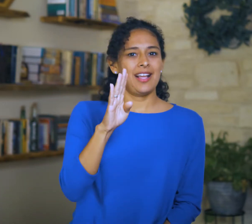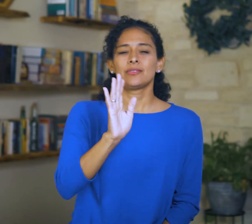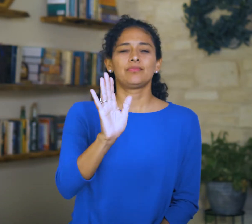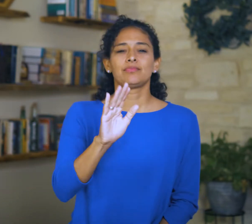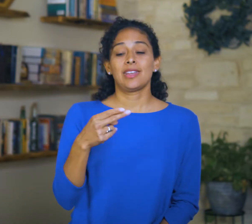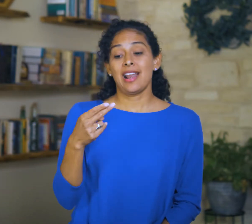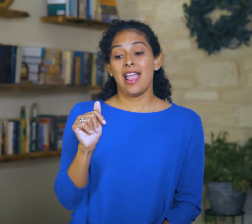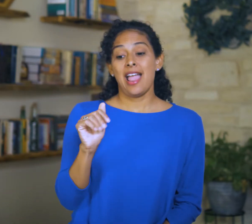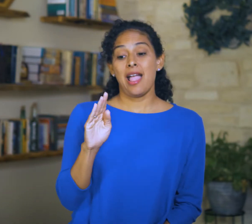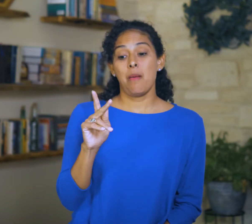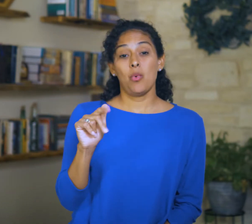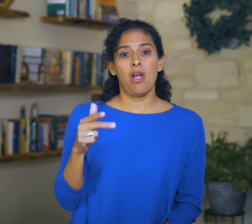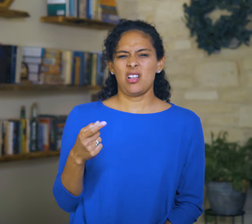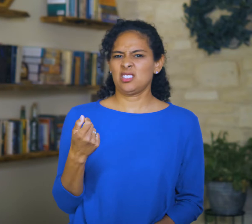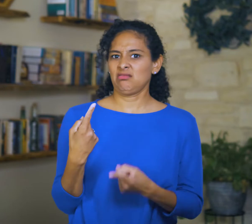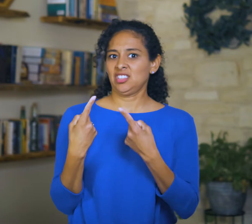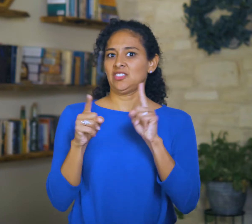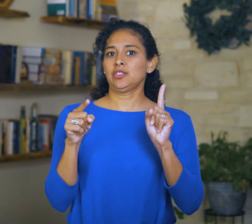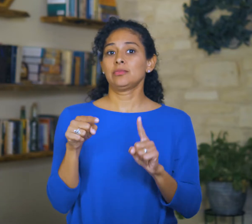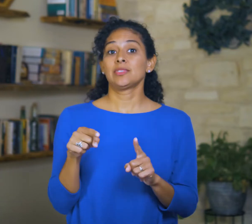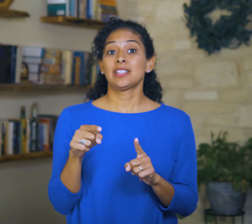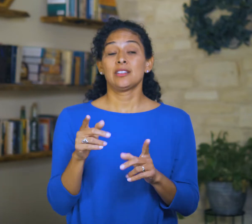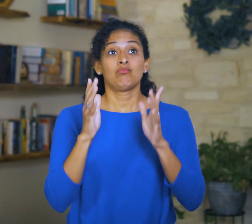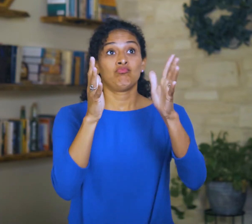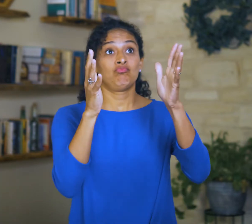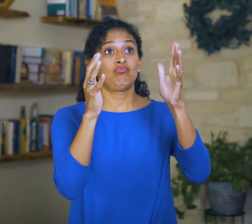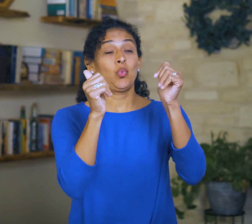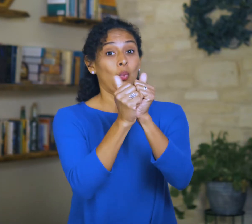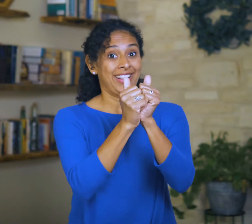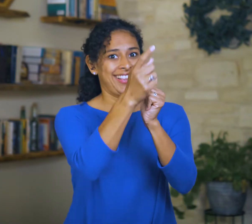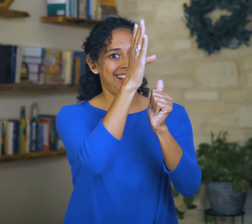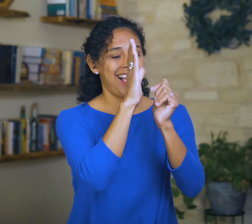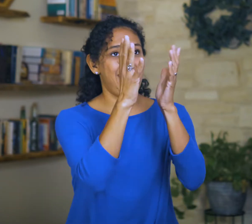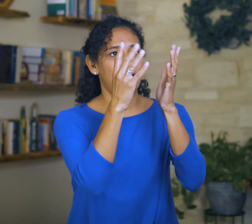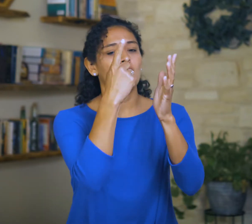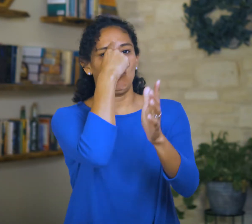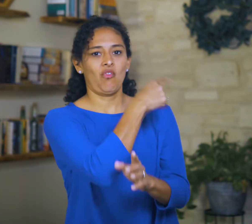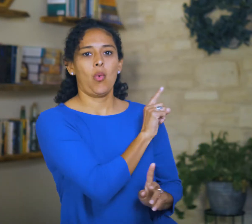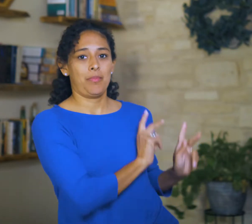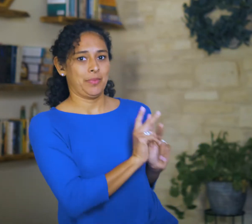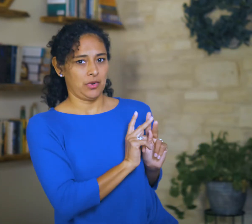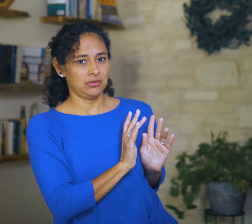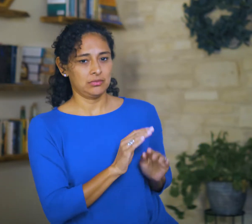but Habakkuk mostly works from the other end of the spectrum: he talks to God on behalf of the people.